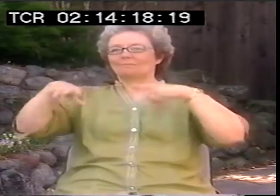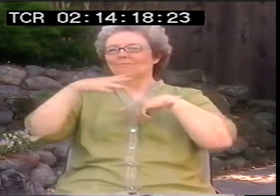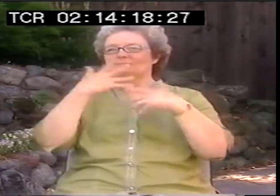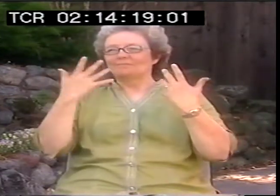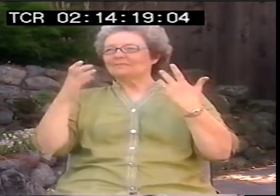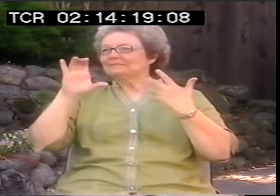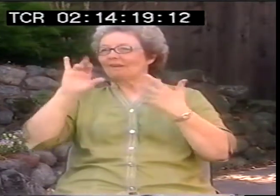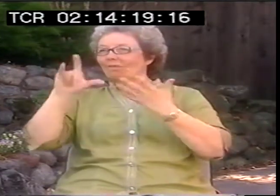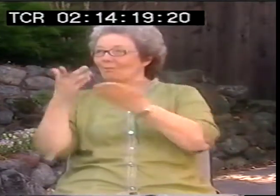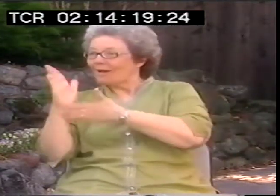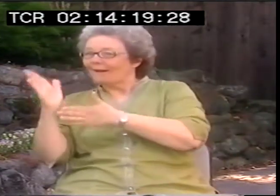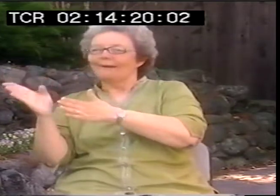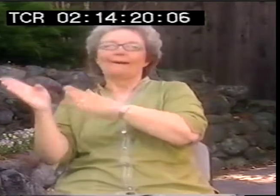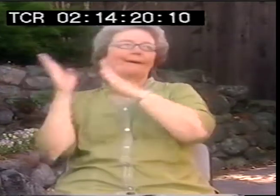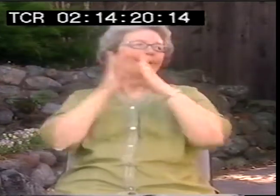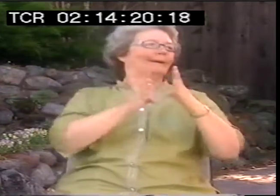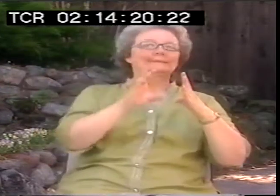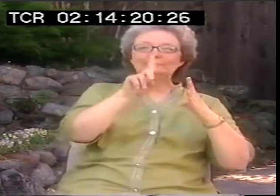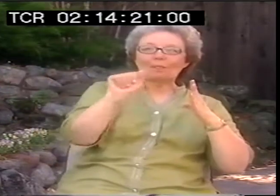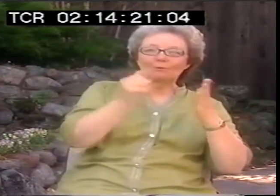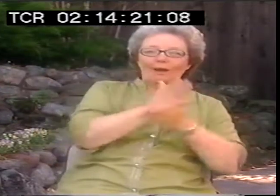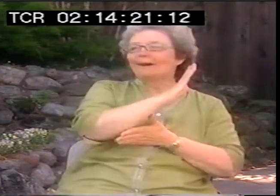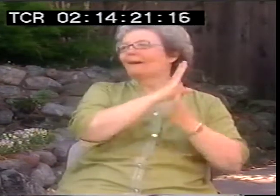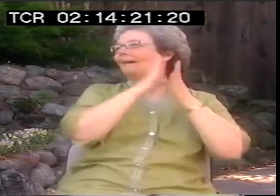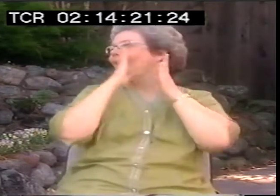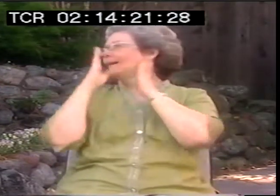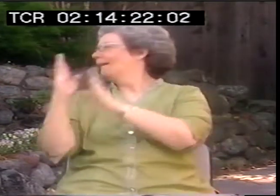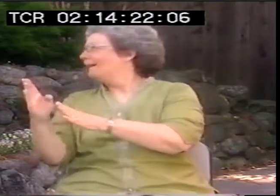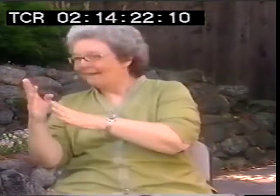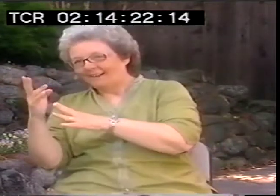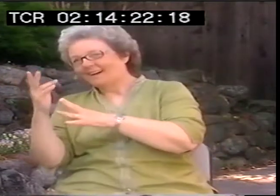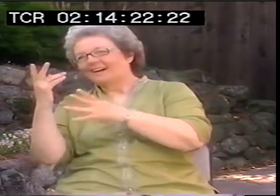We live in a very political environment. We talk about civil rights, disability rights.